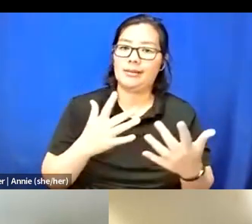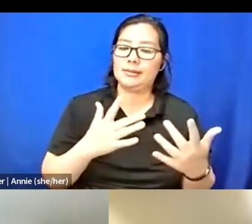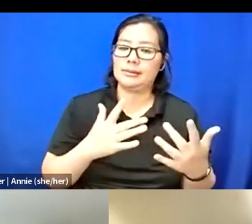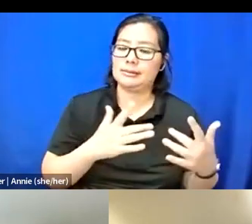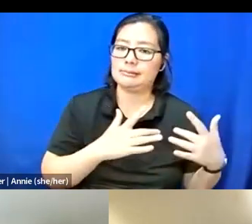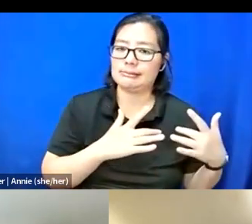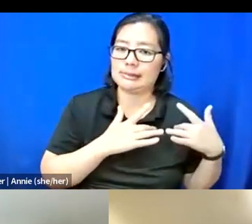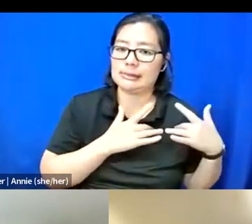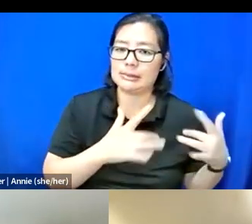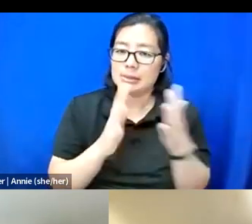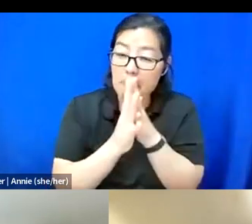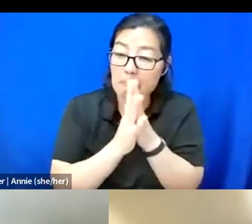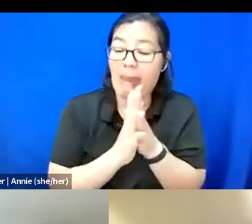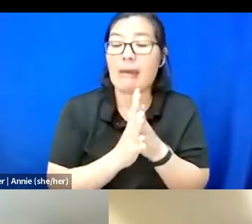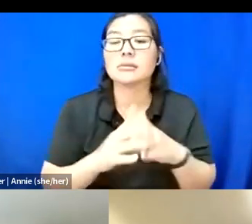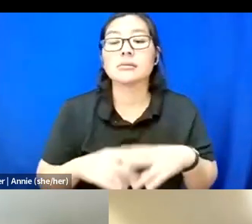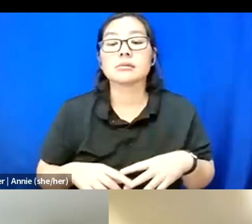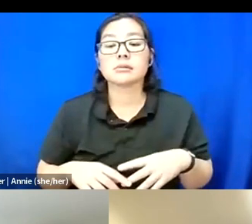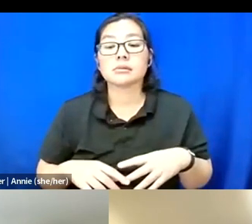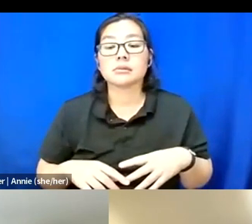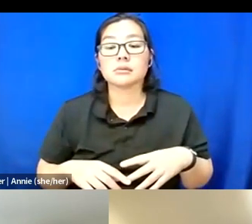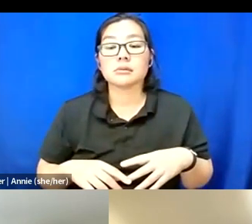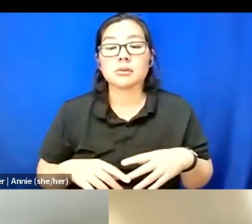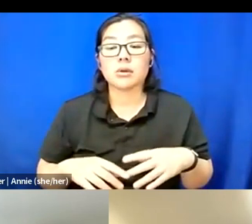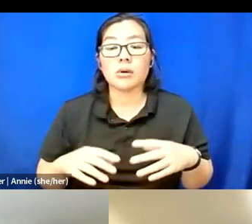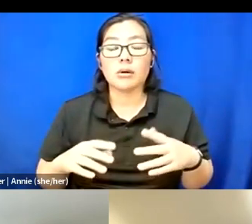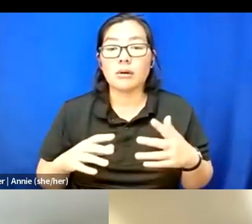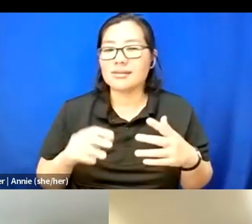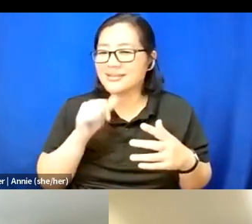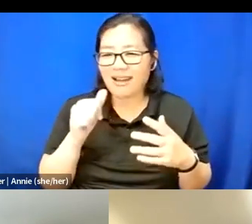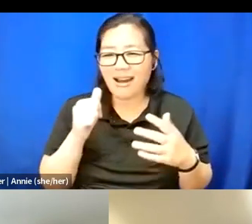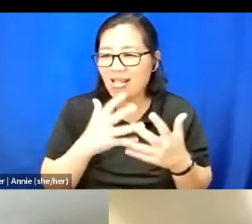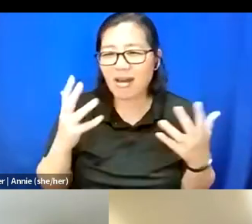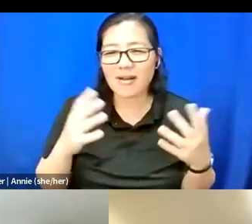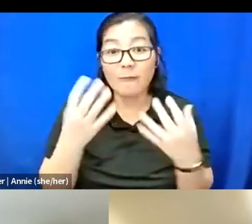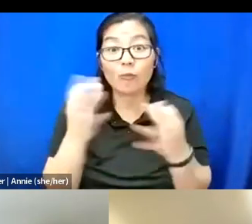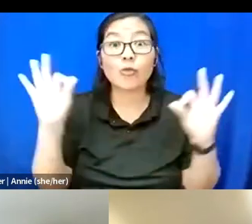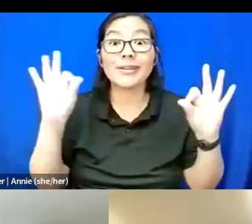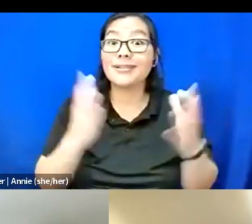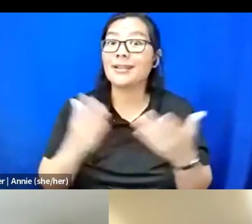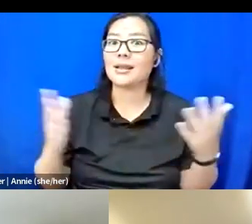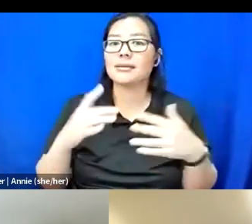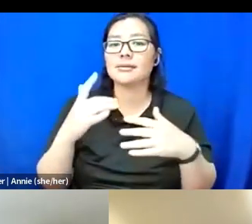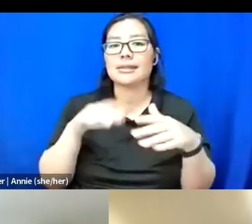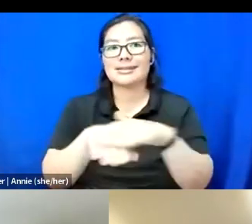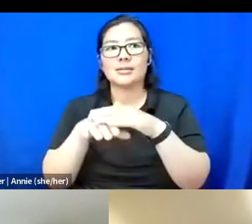There aren't a lot of free things that are accessible to disabled folks